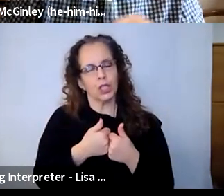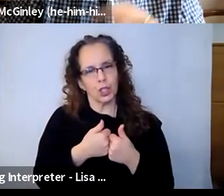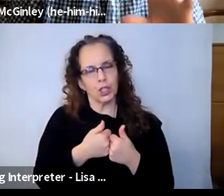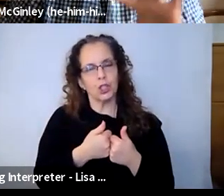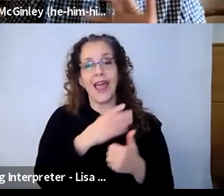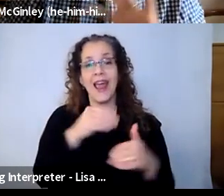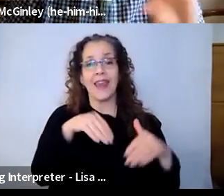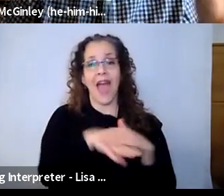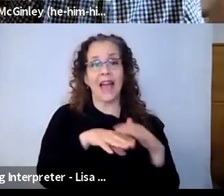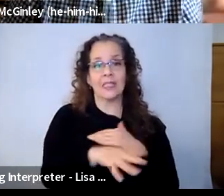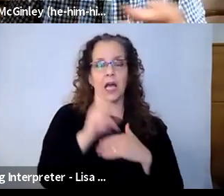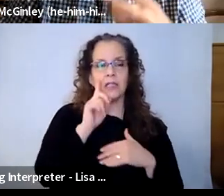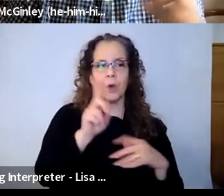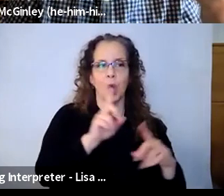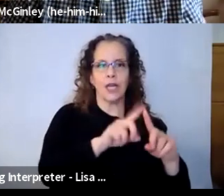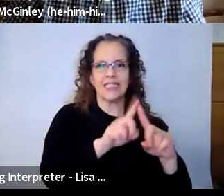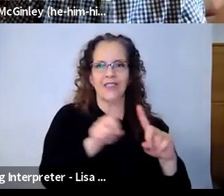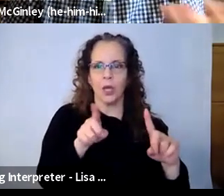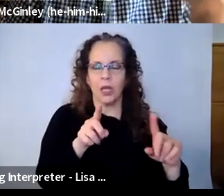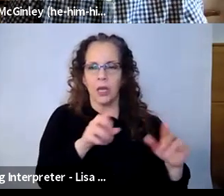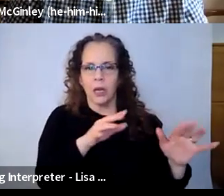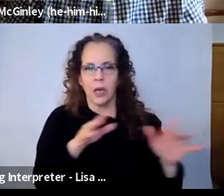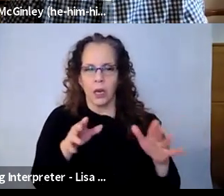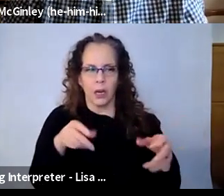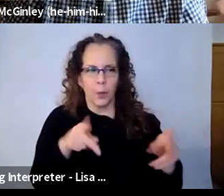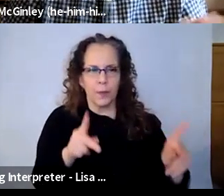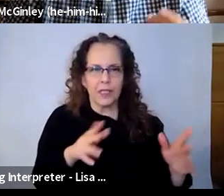Getting to the nitty gritty of the back end of G Suite, and